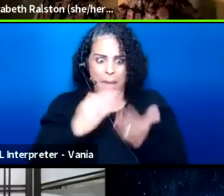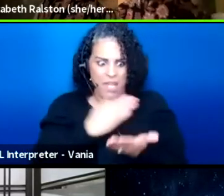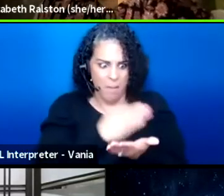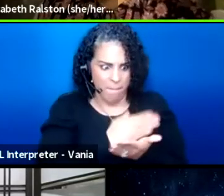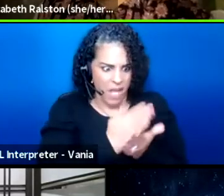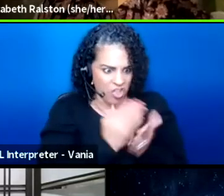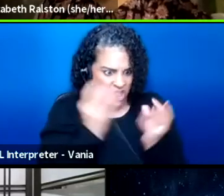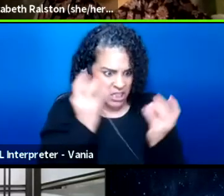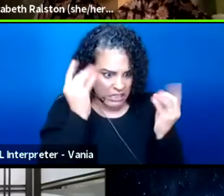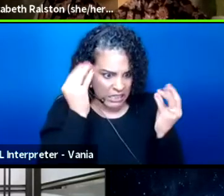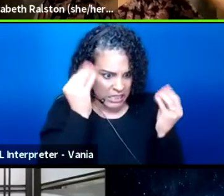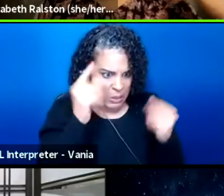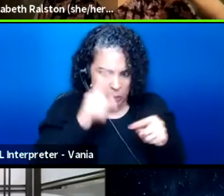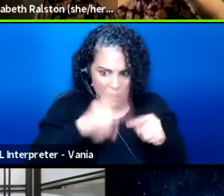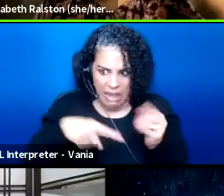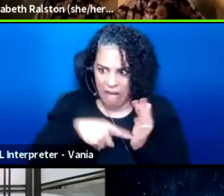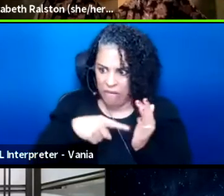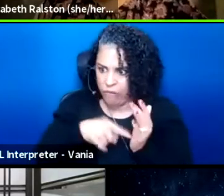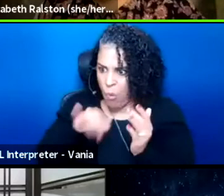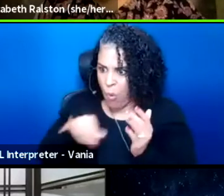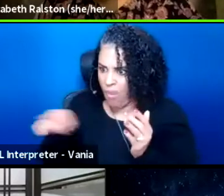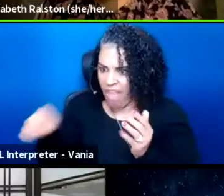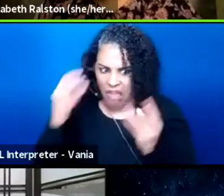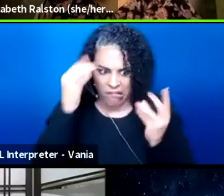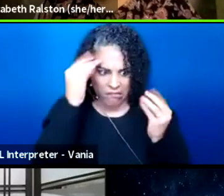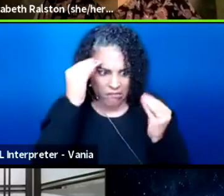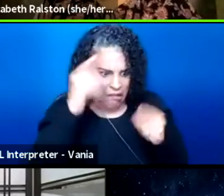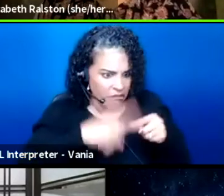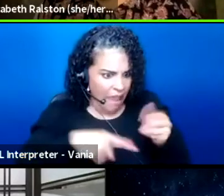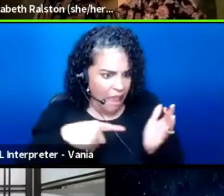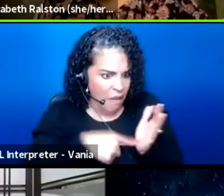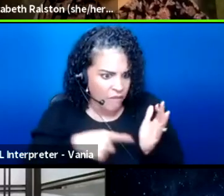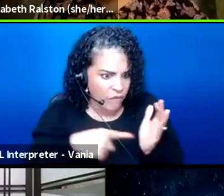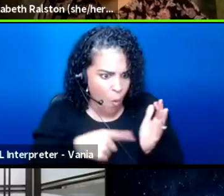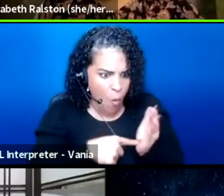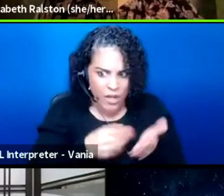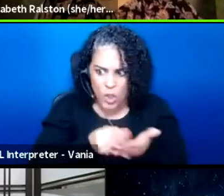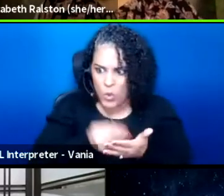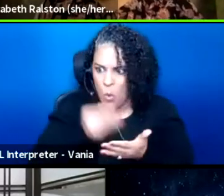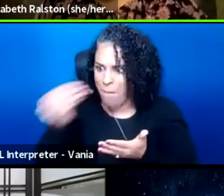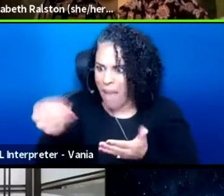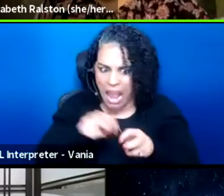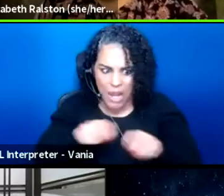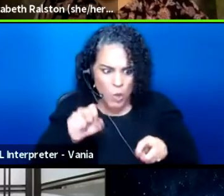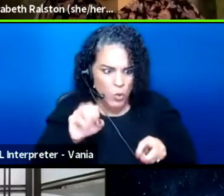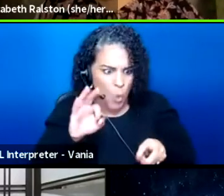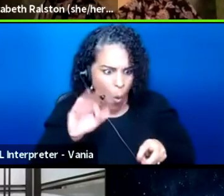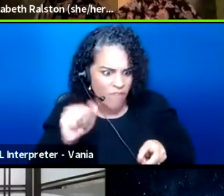Well, we can't afford that. We can't afford to buy a sofa for someone to sit down